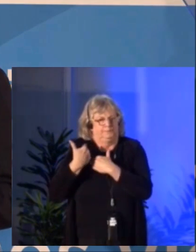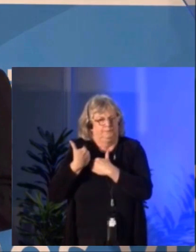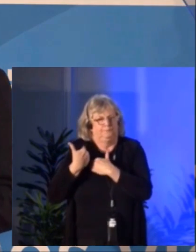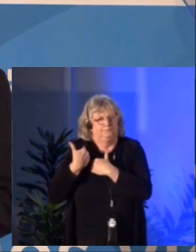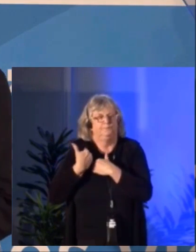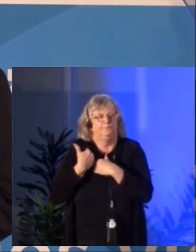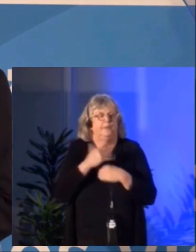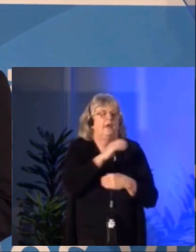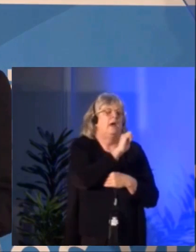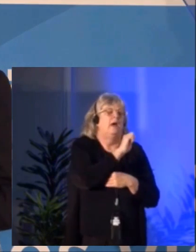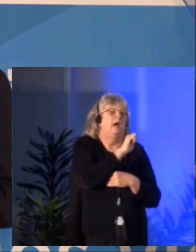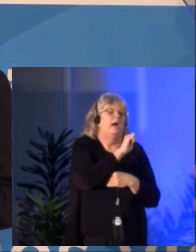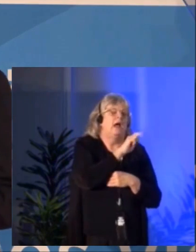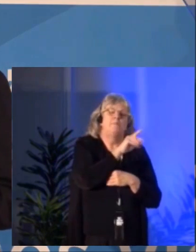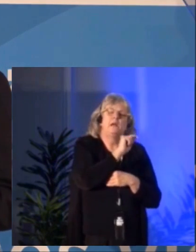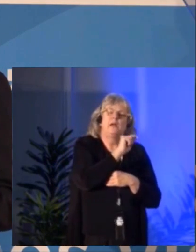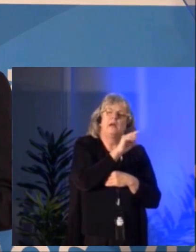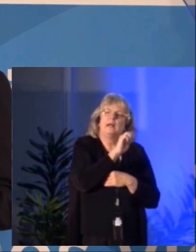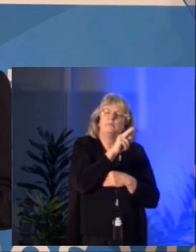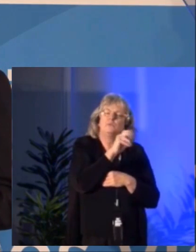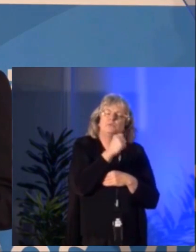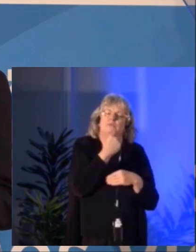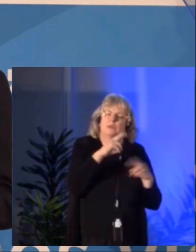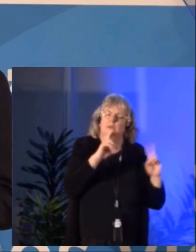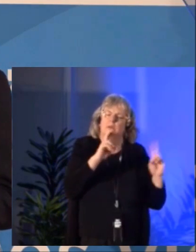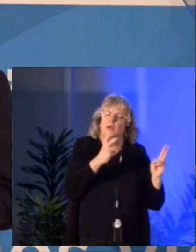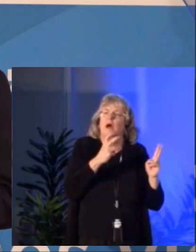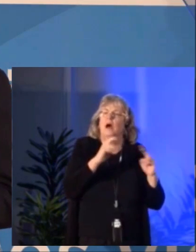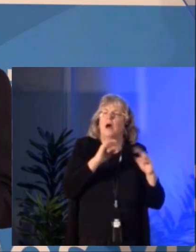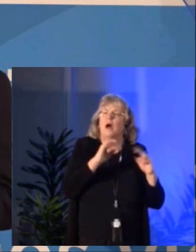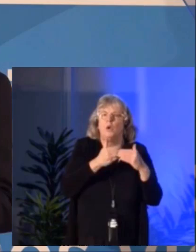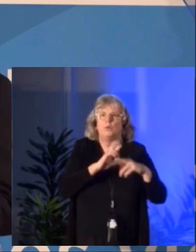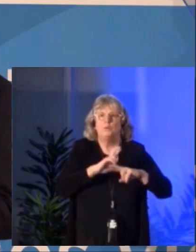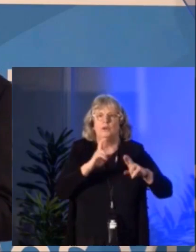To paraphrase Albert Camus, the best way to prepare